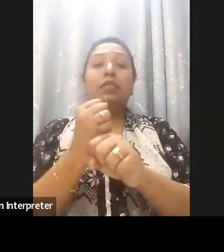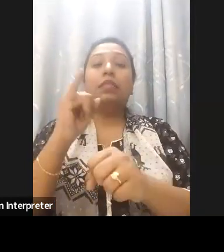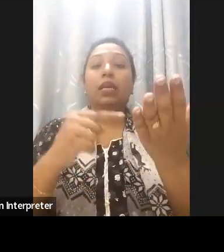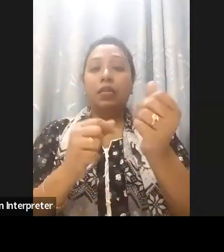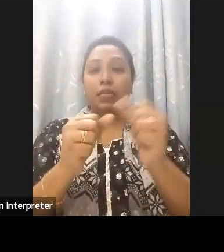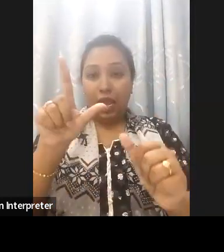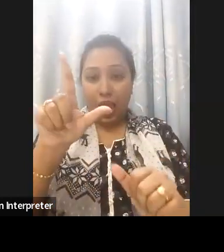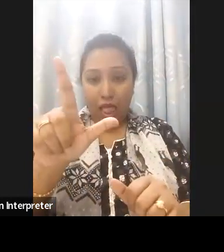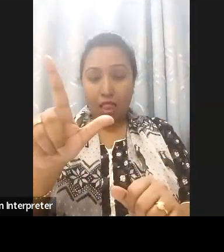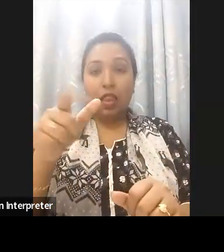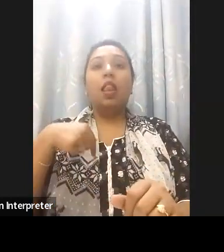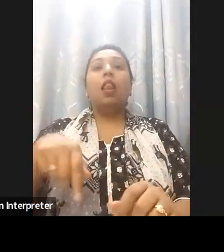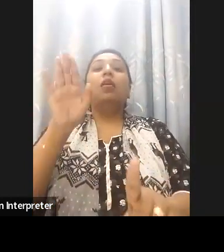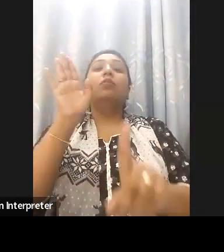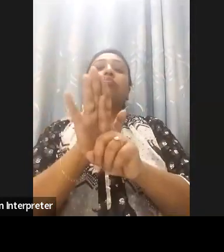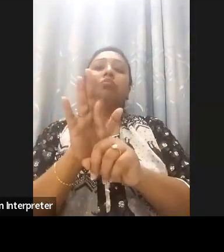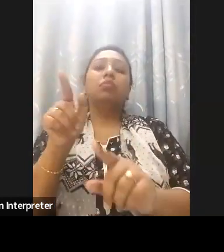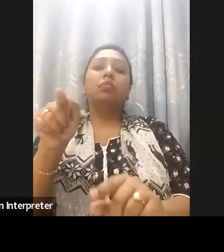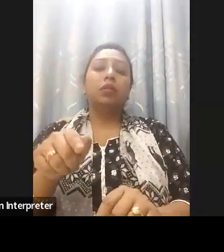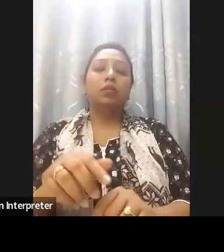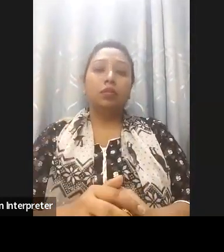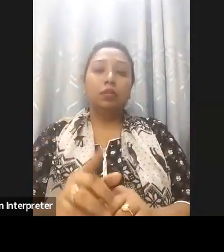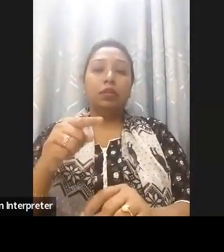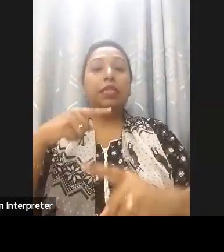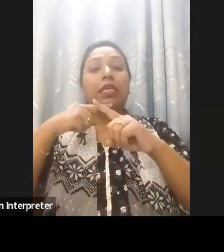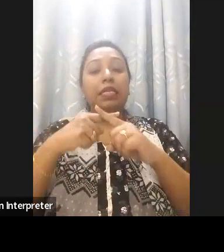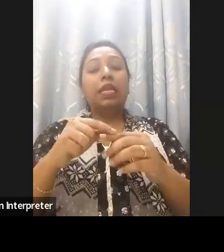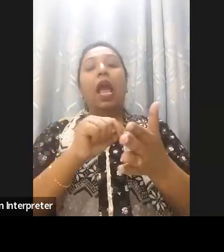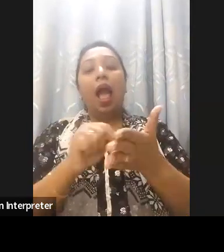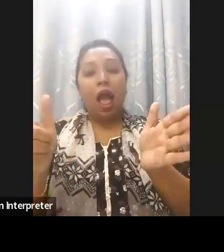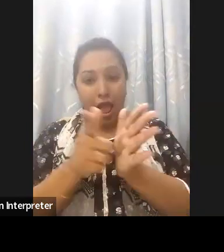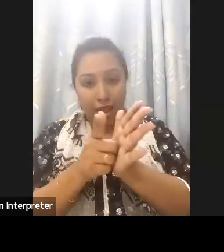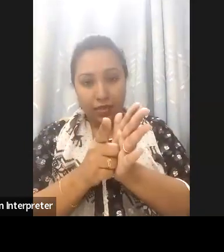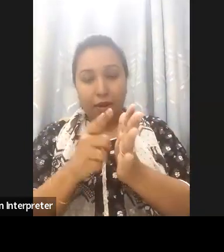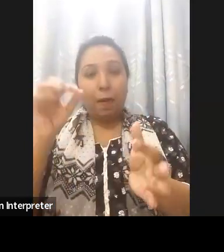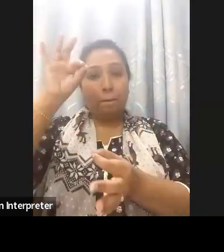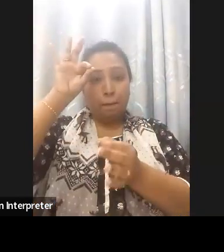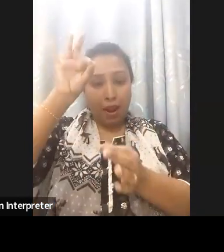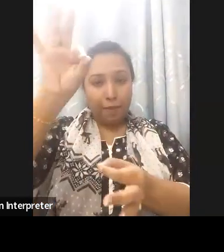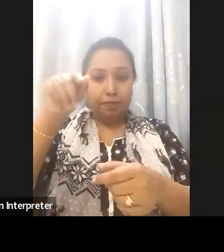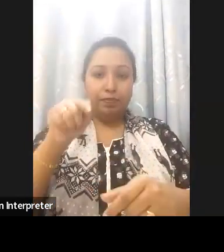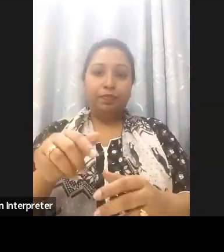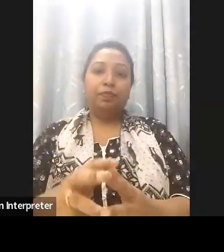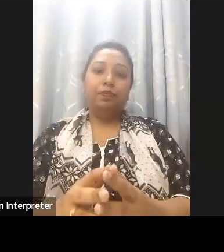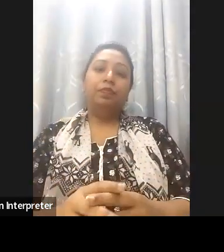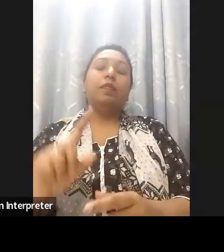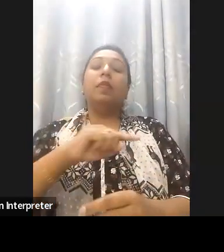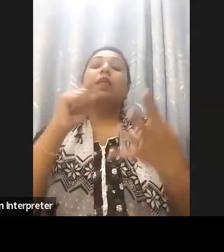supporting formulations with appropriate policies laws and standards and fifth continuously working